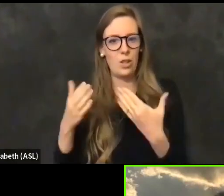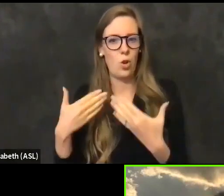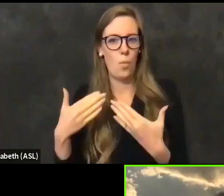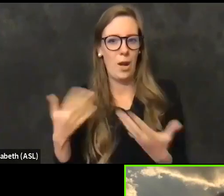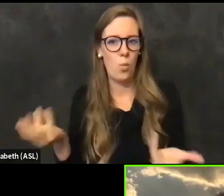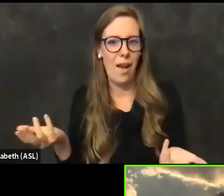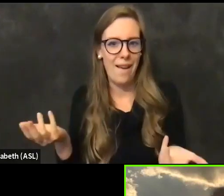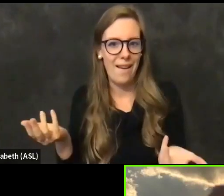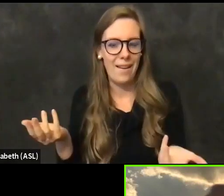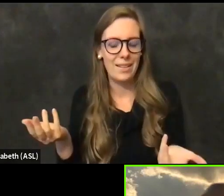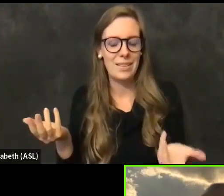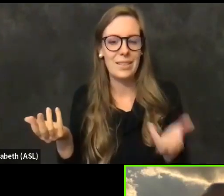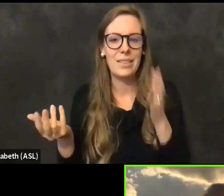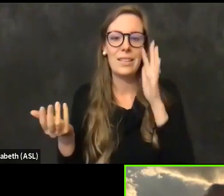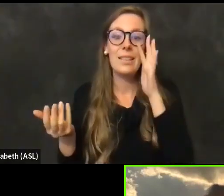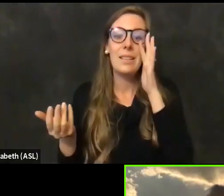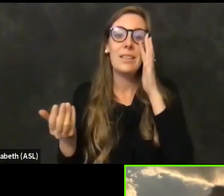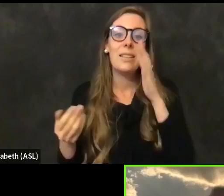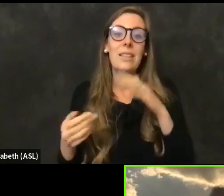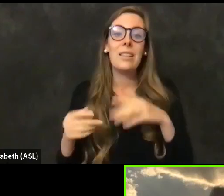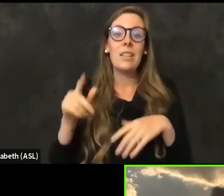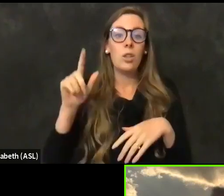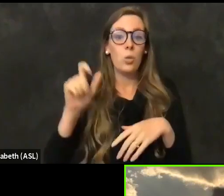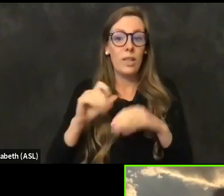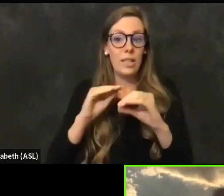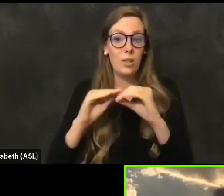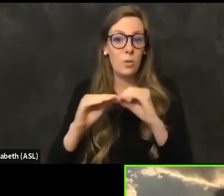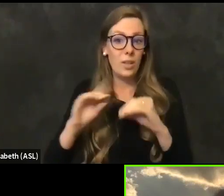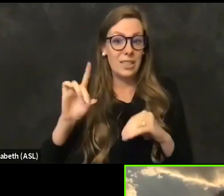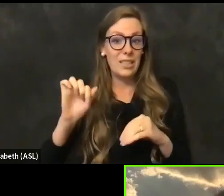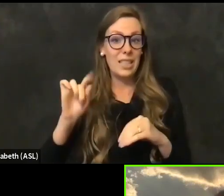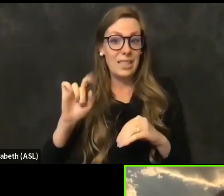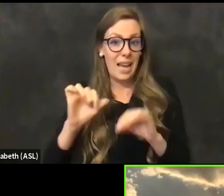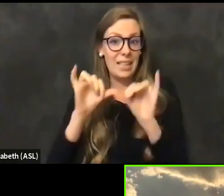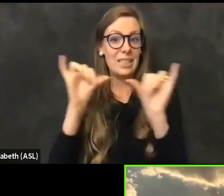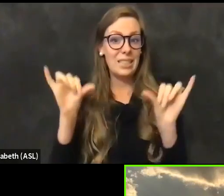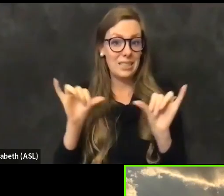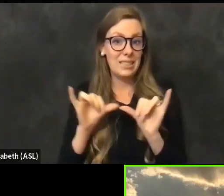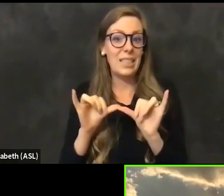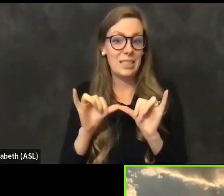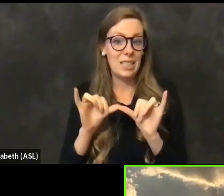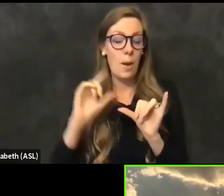operational management, we need to fix this data system. The governor's administration was